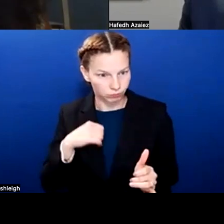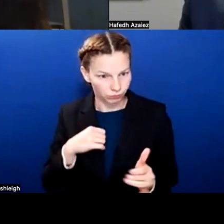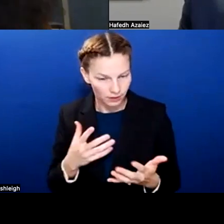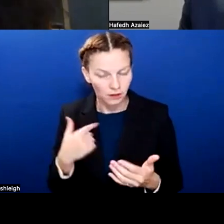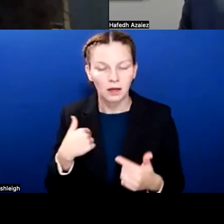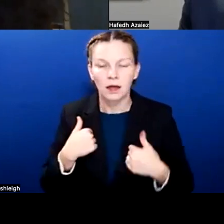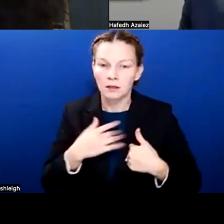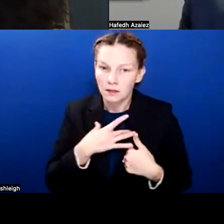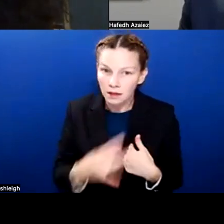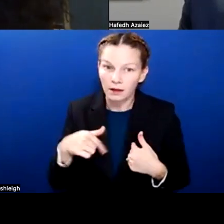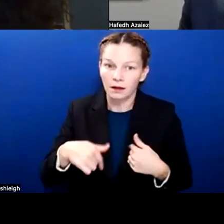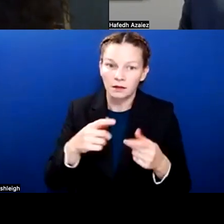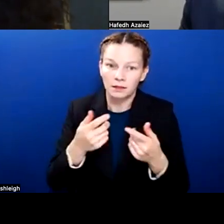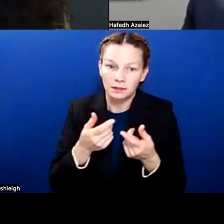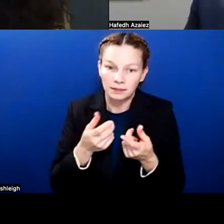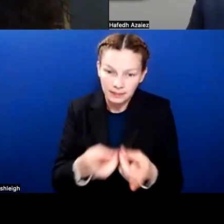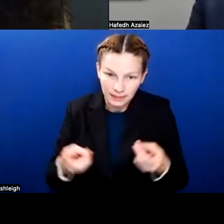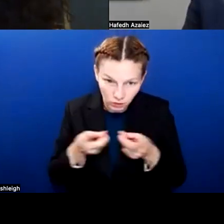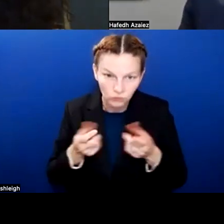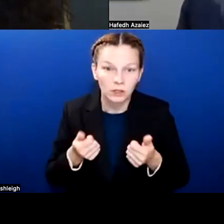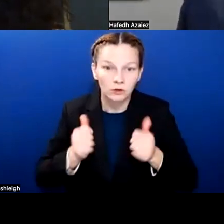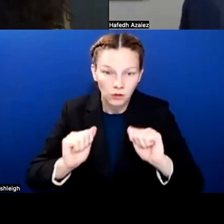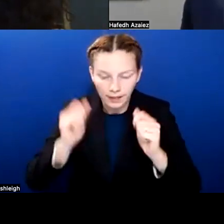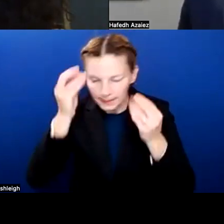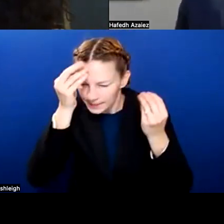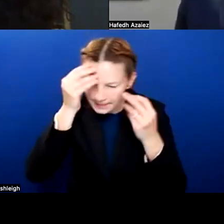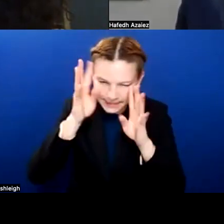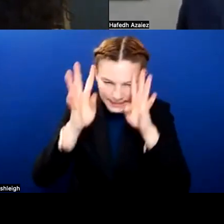to try to figure out some creative solutions to difficult problems.